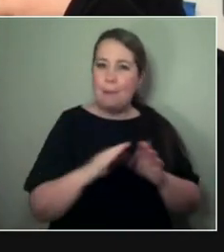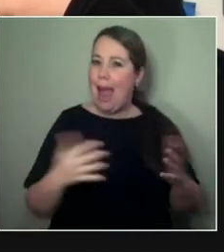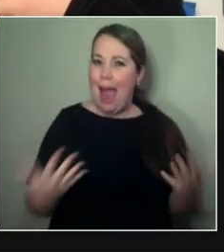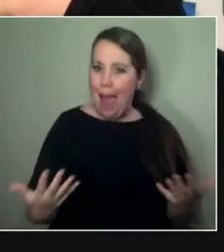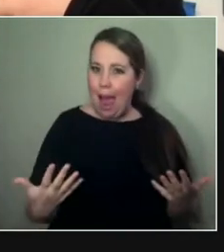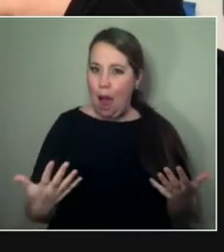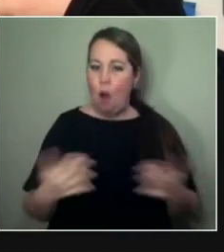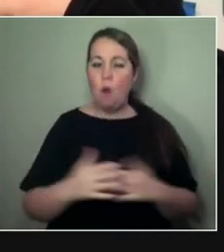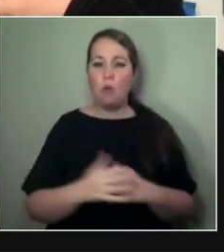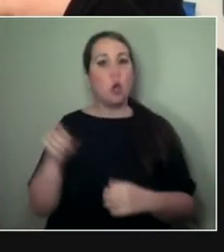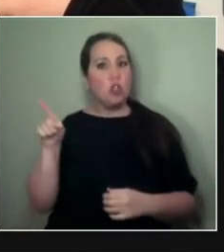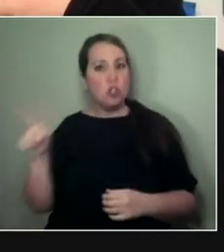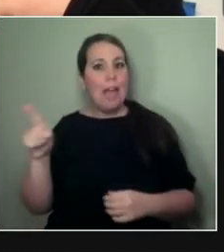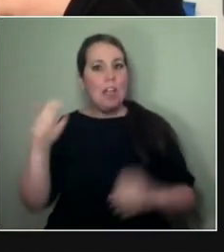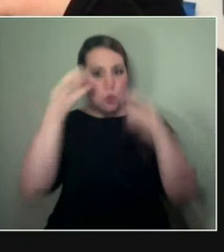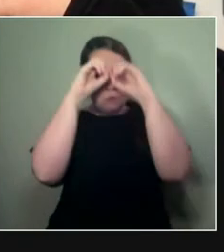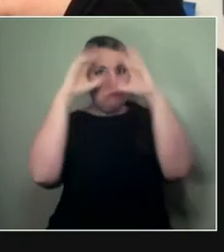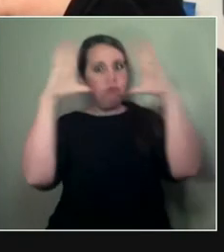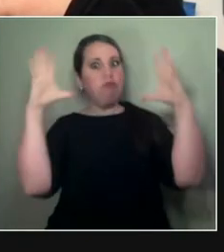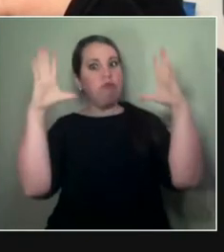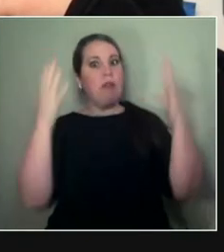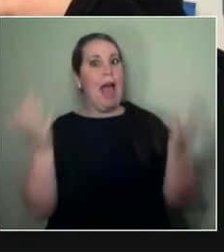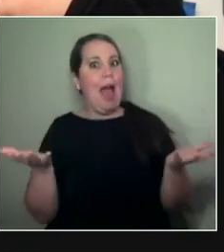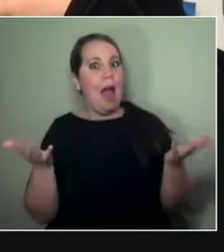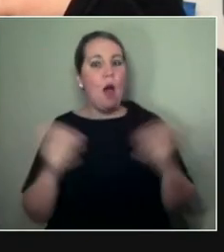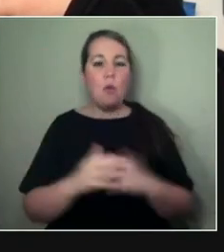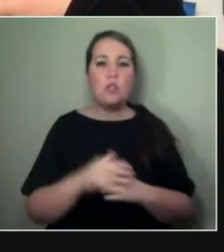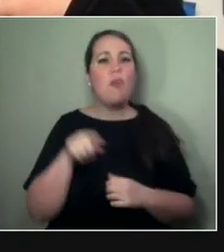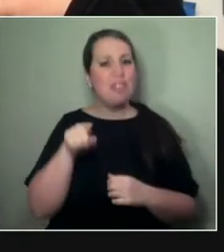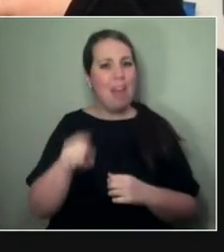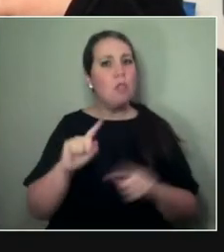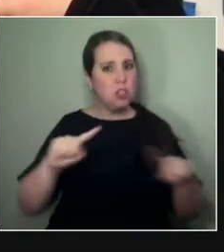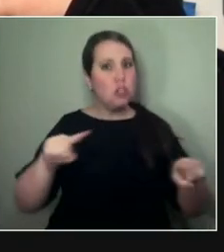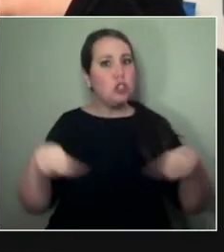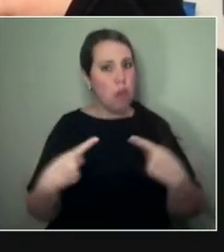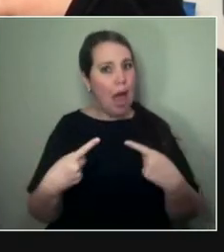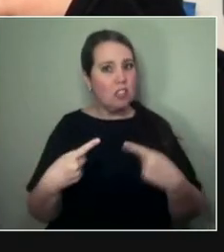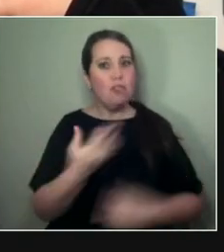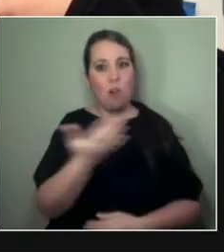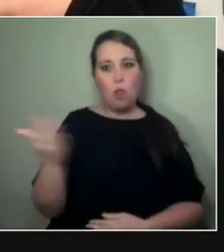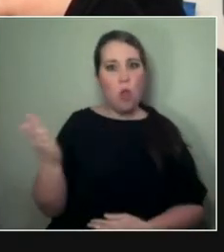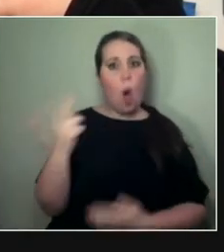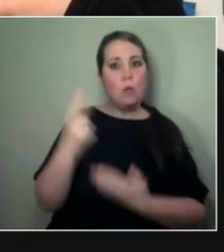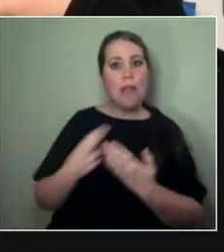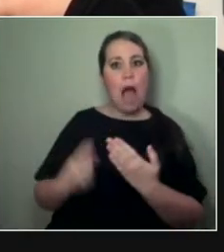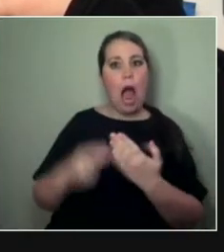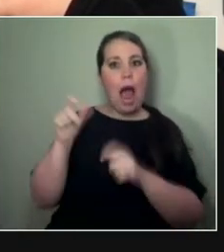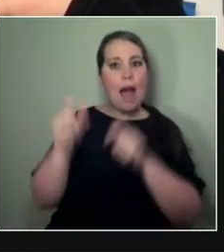But we were also thinking about— So, those are the kinds of challenges to the artist, which was as much like,